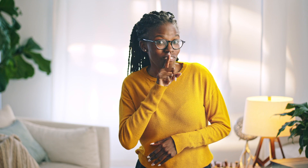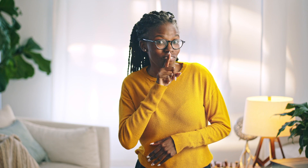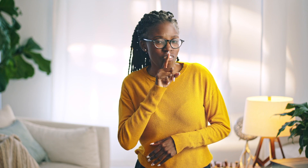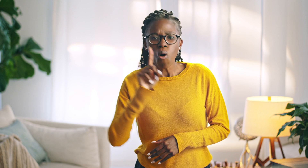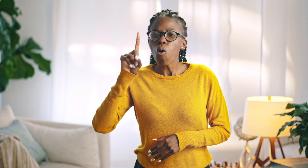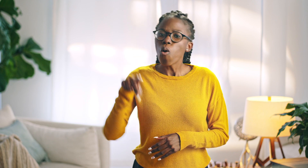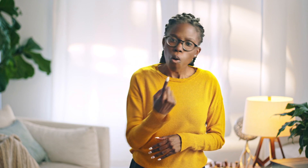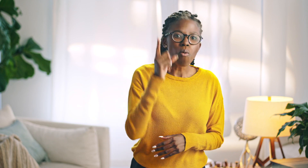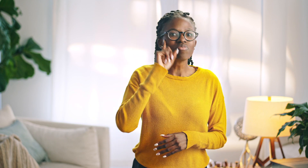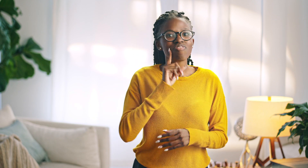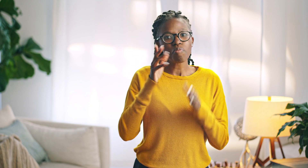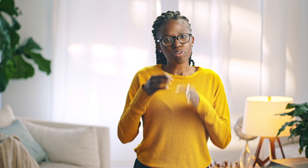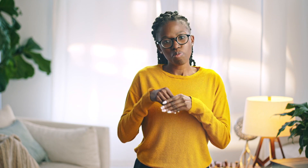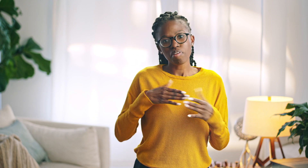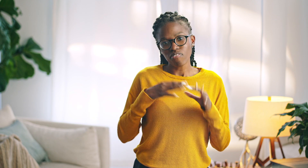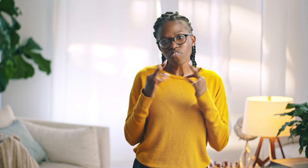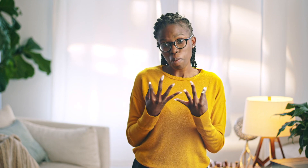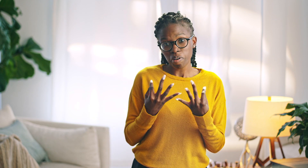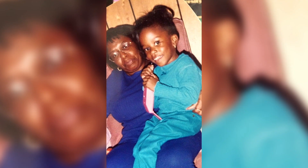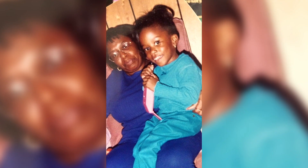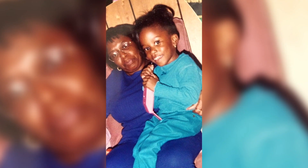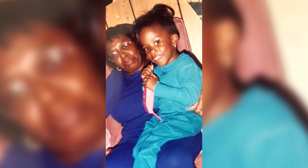I was born deaf, and I'm the only deaf person in my family.